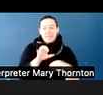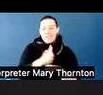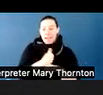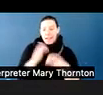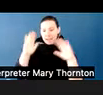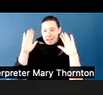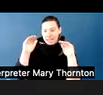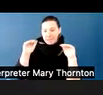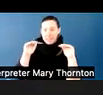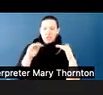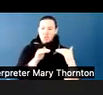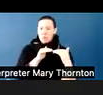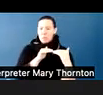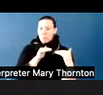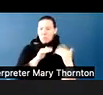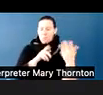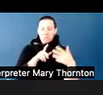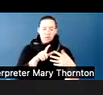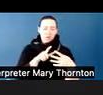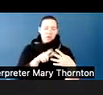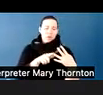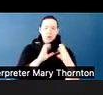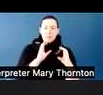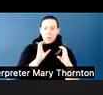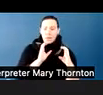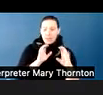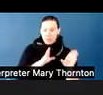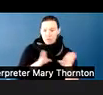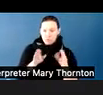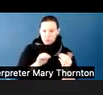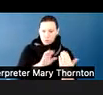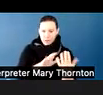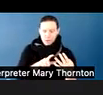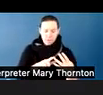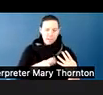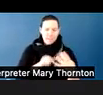Communication strategies, and then at the end, a little bit about managing disruptions.